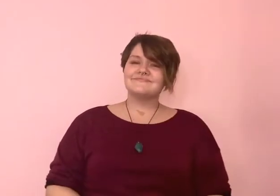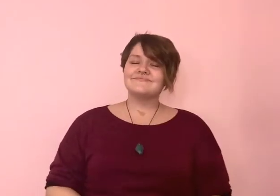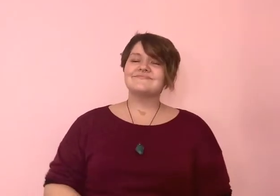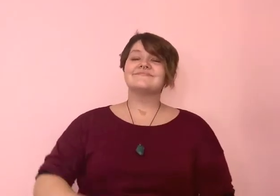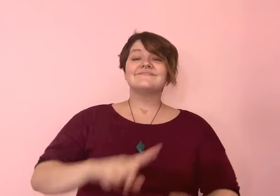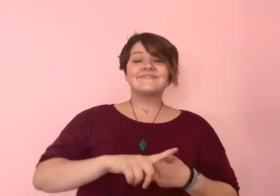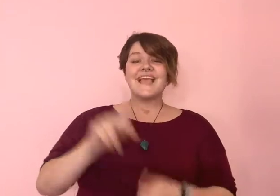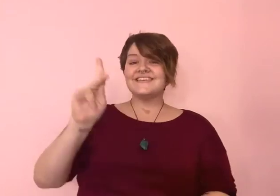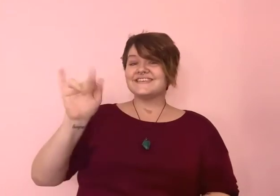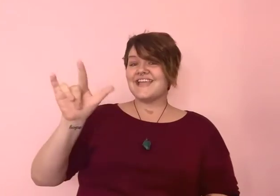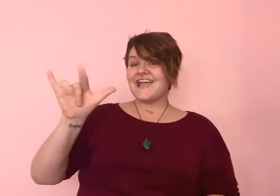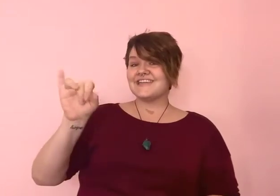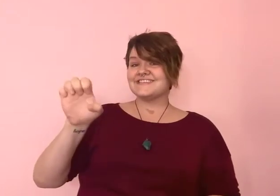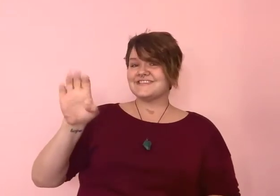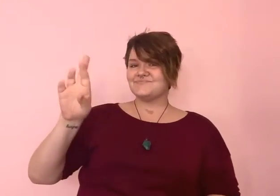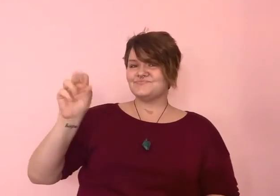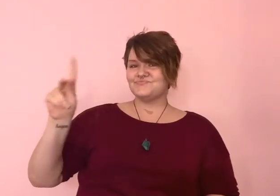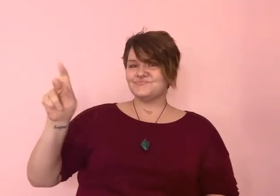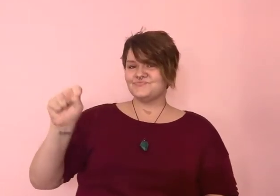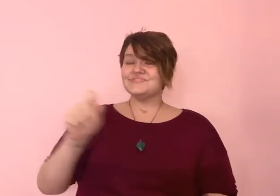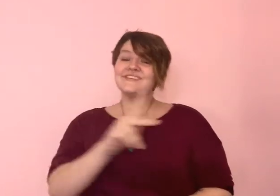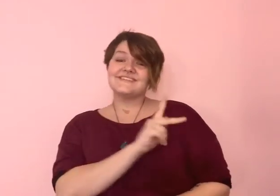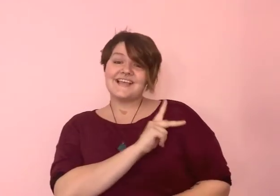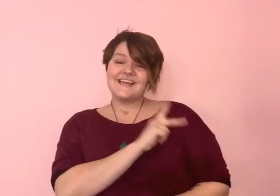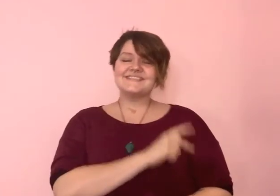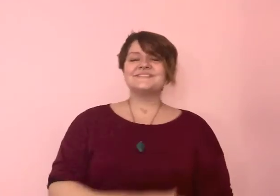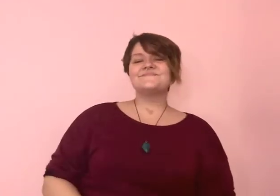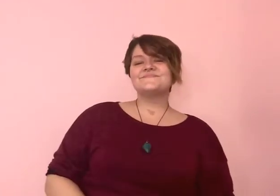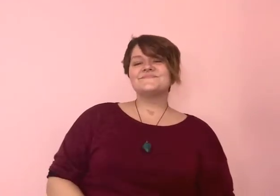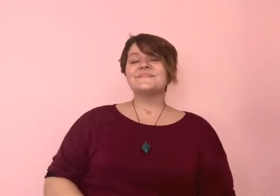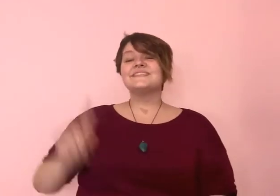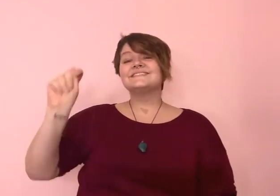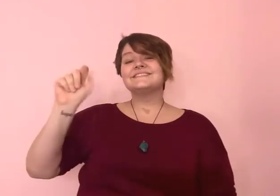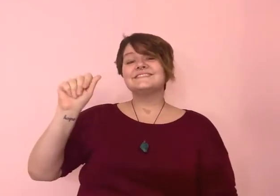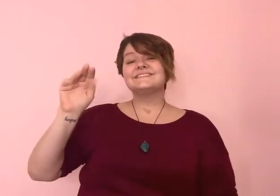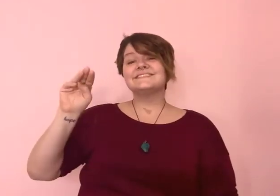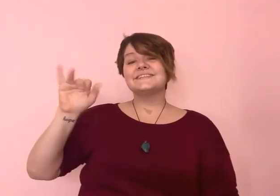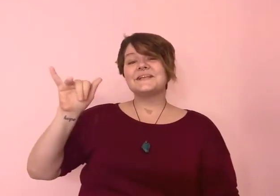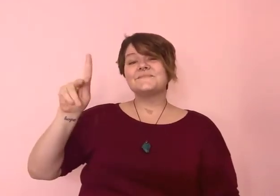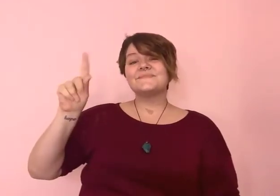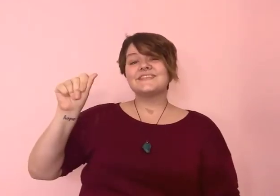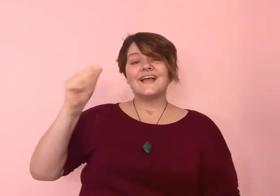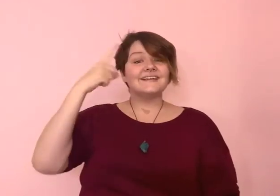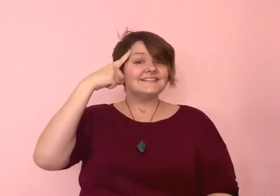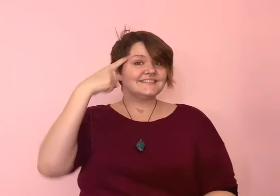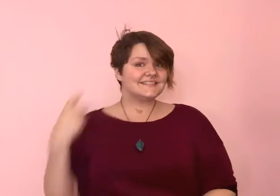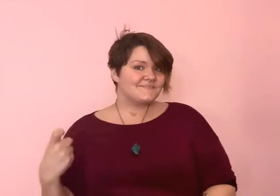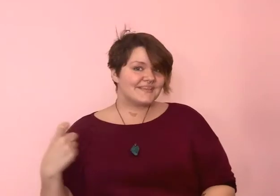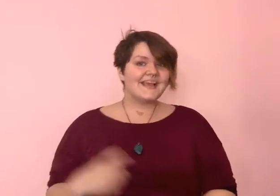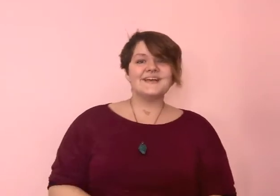Kylie Brooks Tamyka Bullen